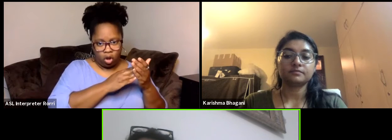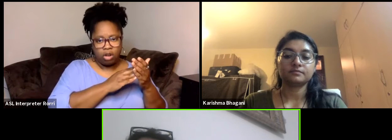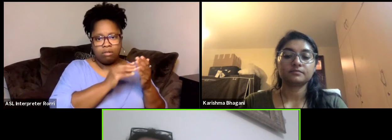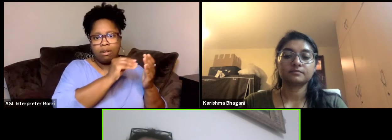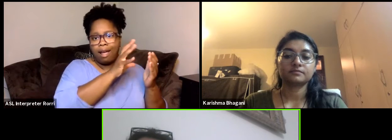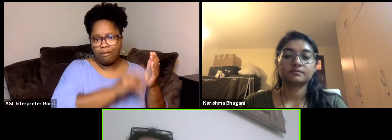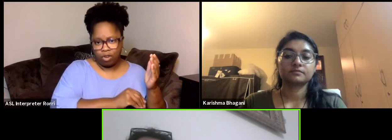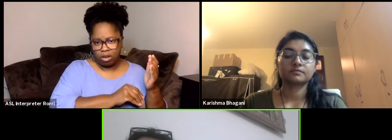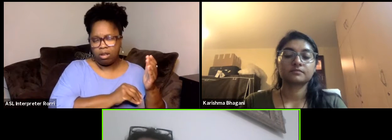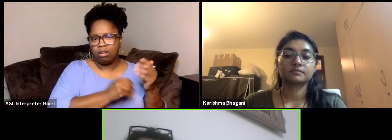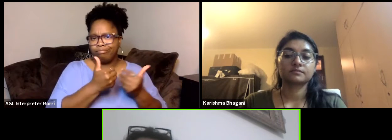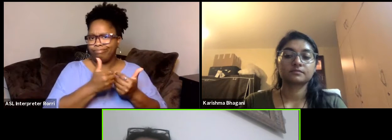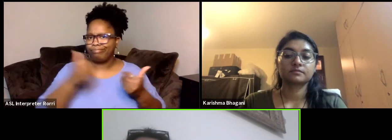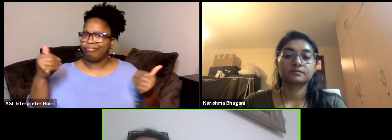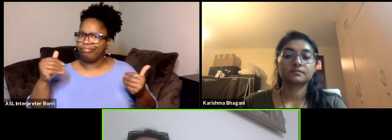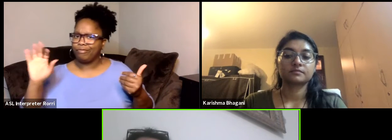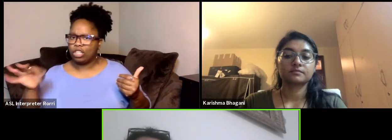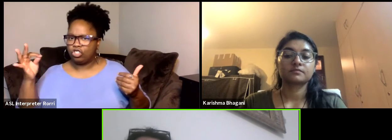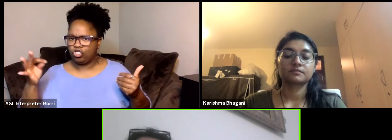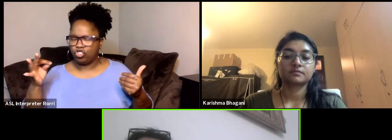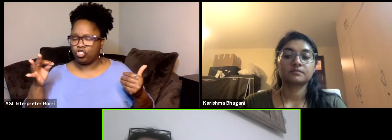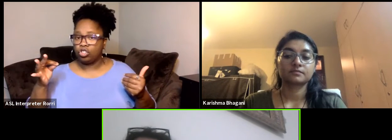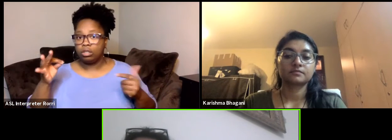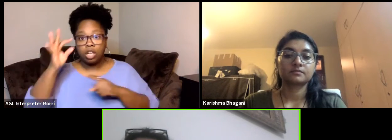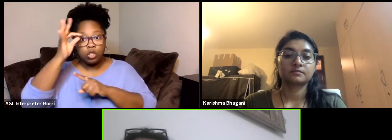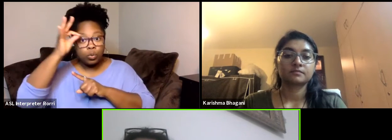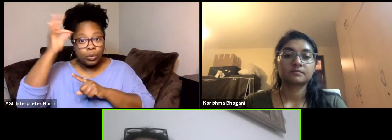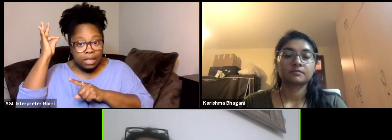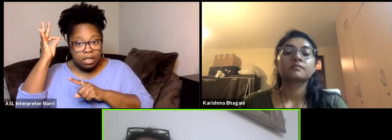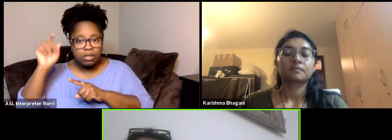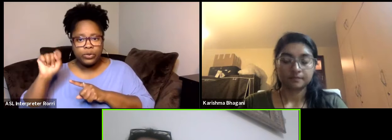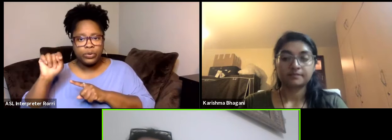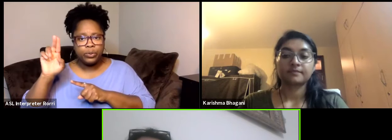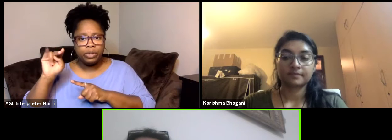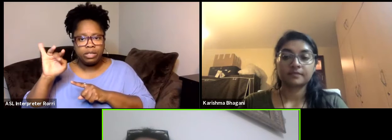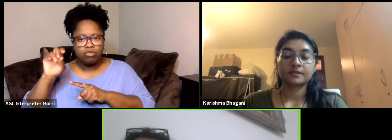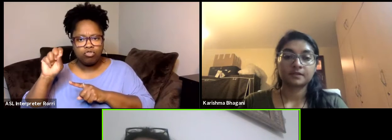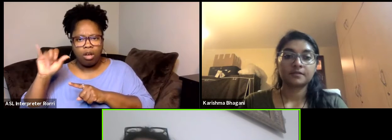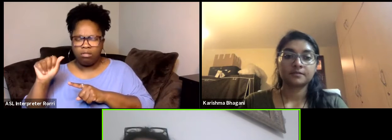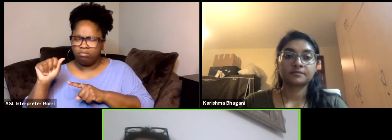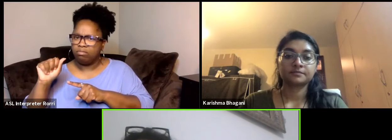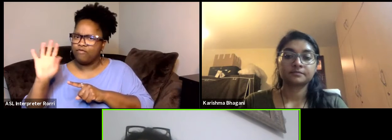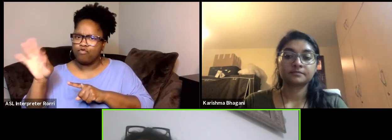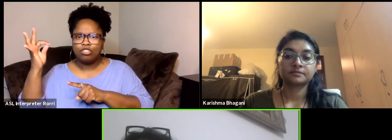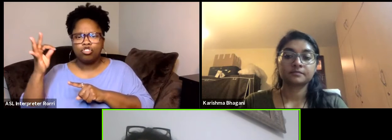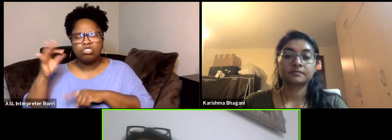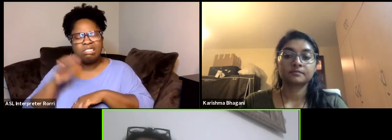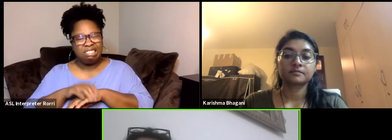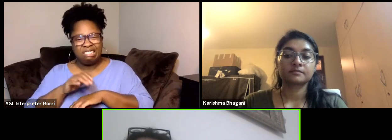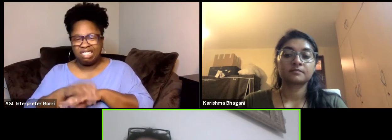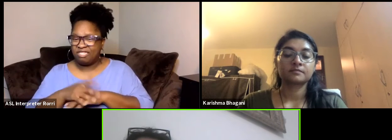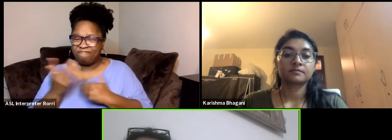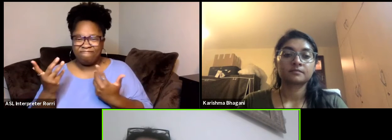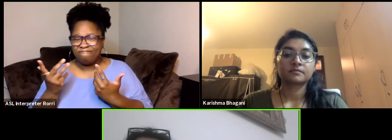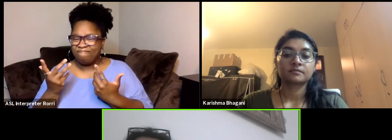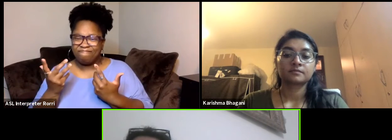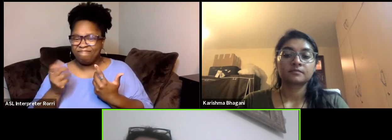because Tunisia was really Francophone and Arabicphone the English was really very few people could talk